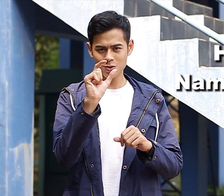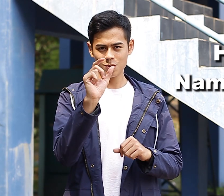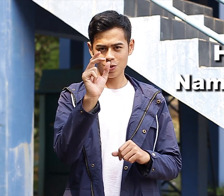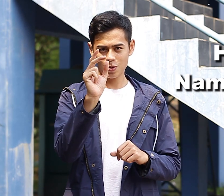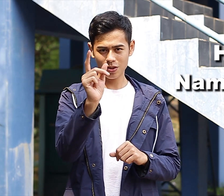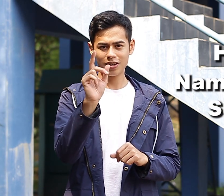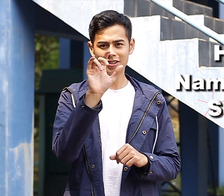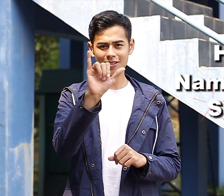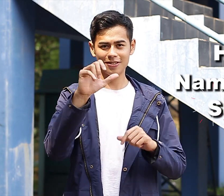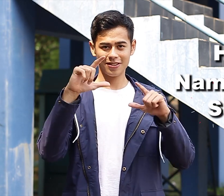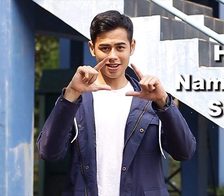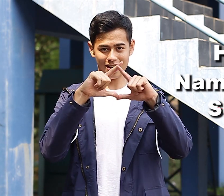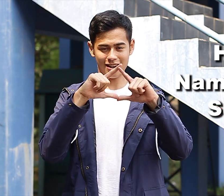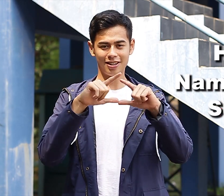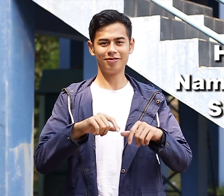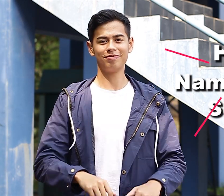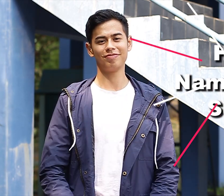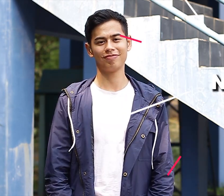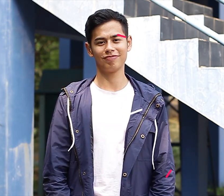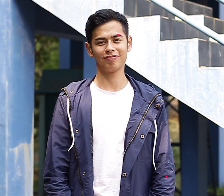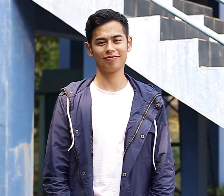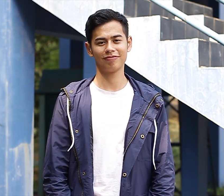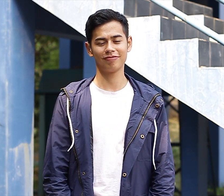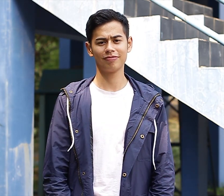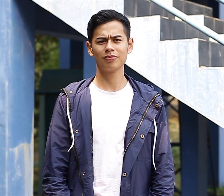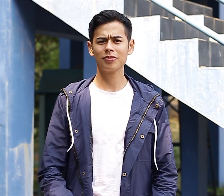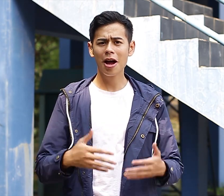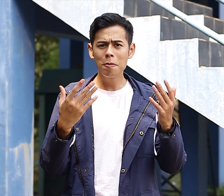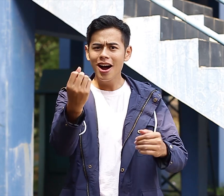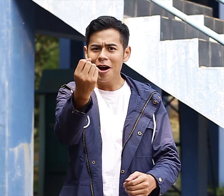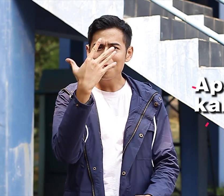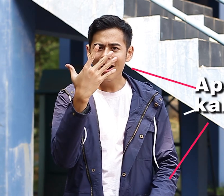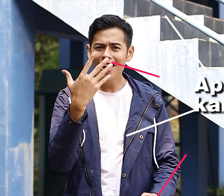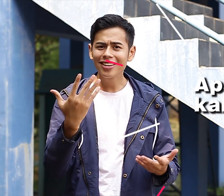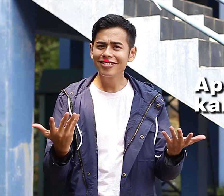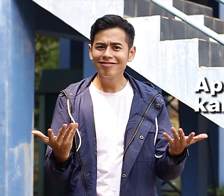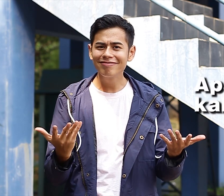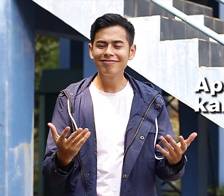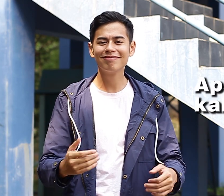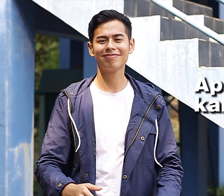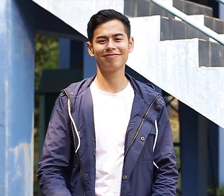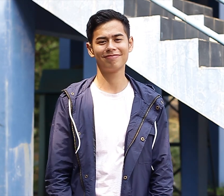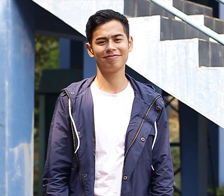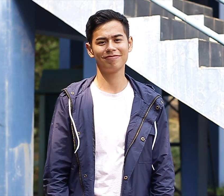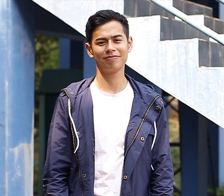Halo, my name is Surya How are you?